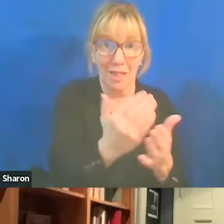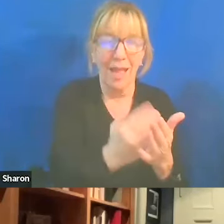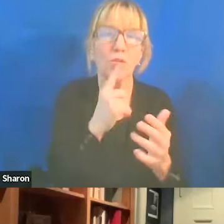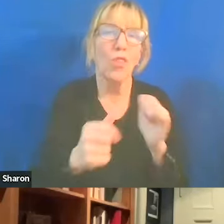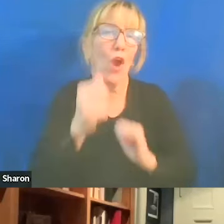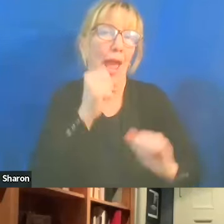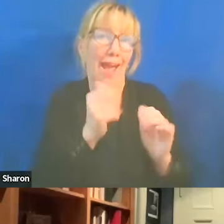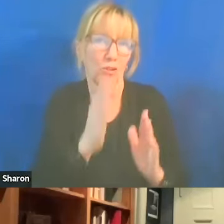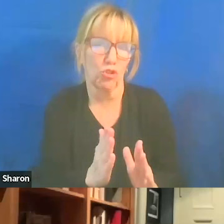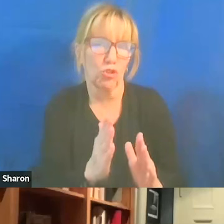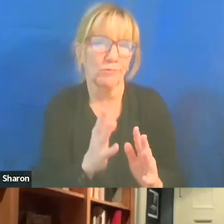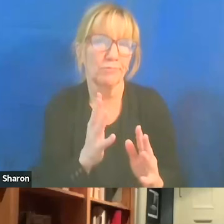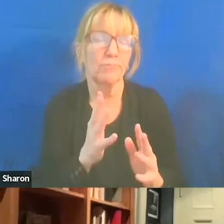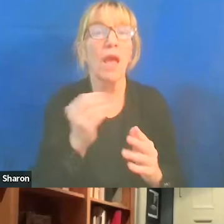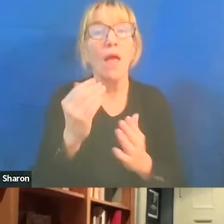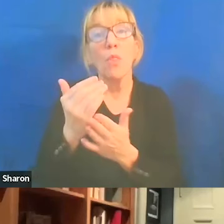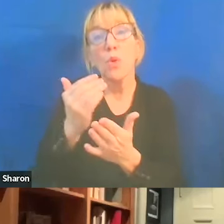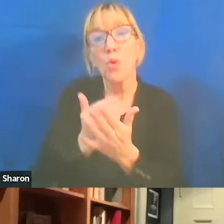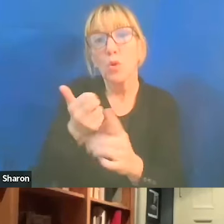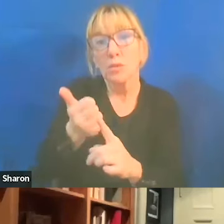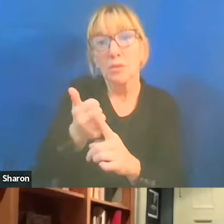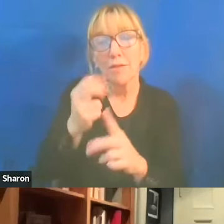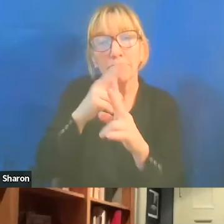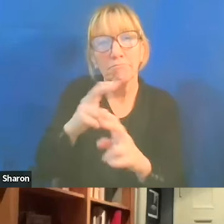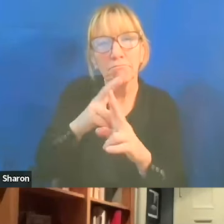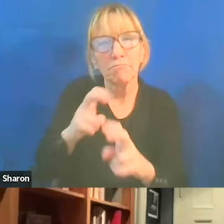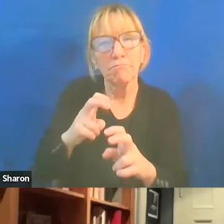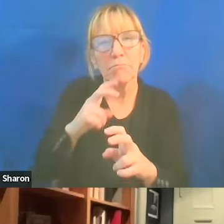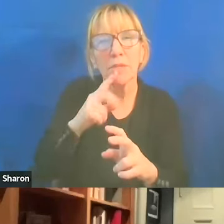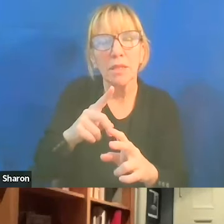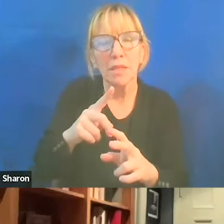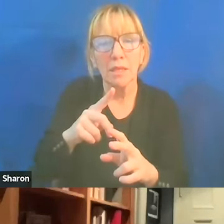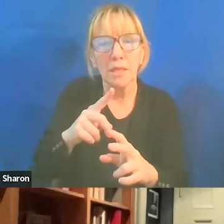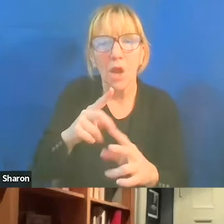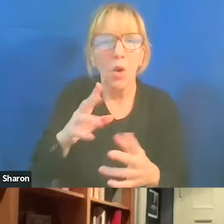And the course was looking at the Peel Commission of the '30s.